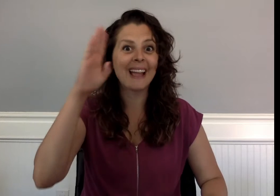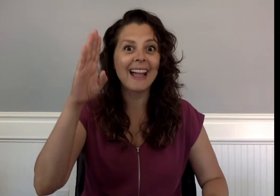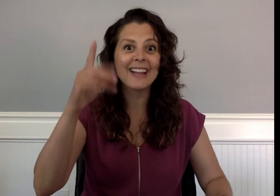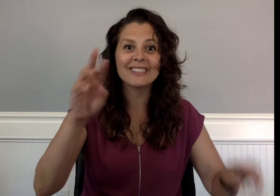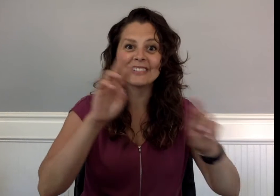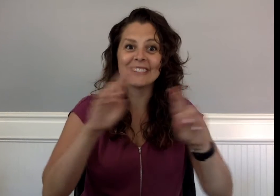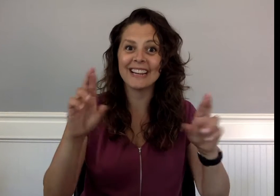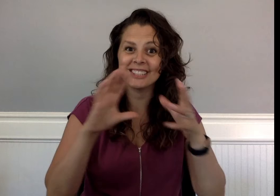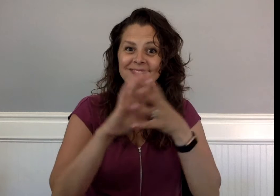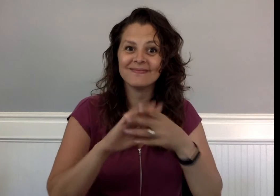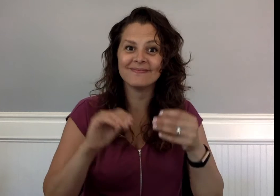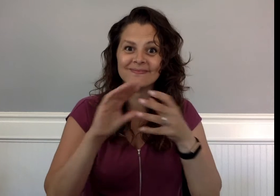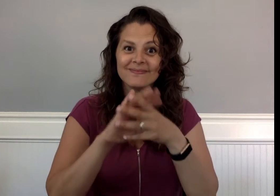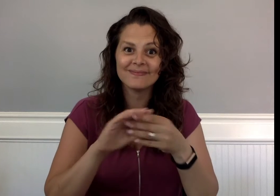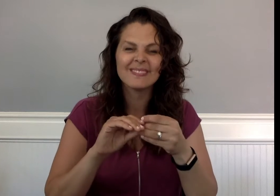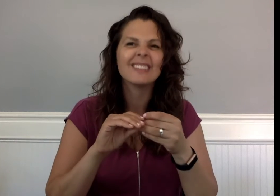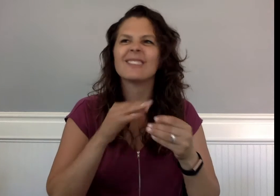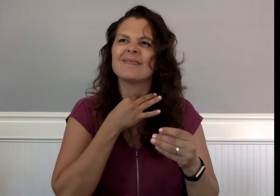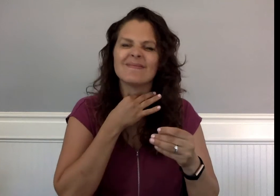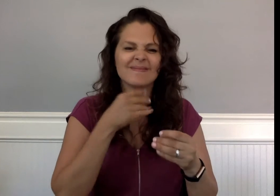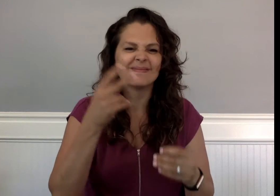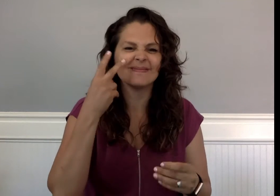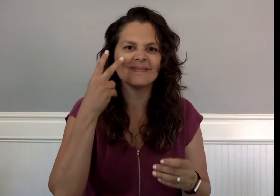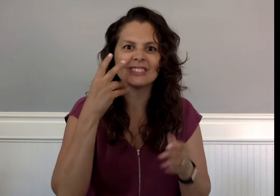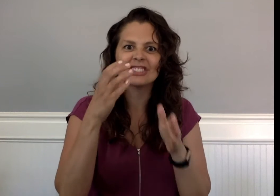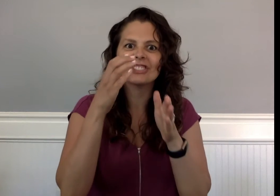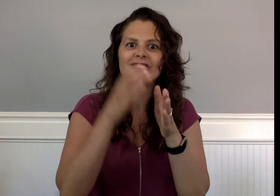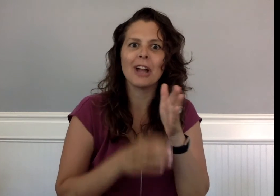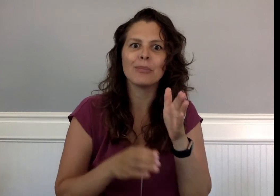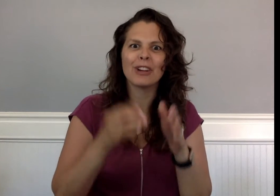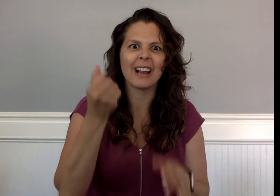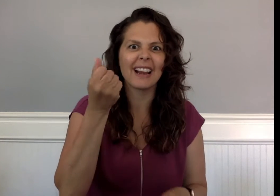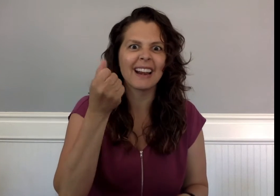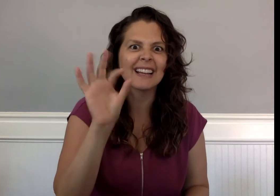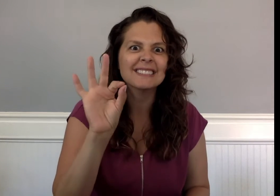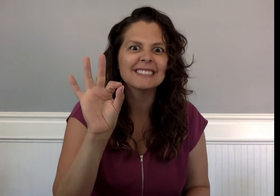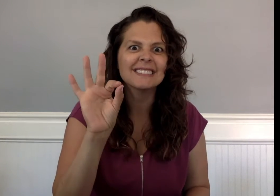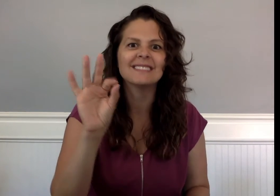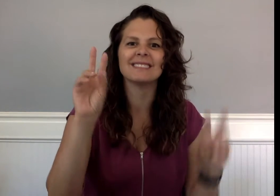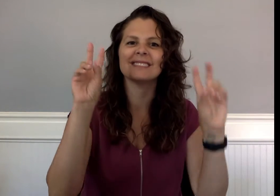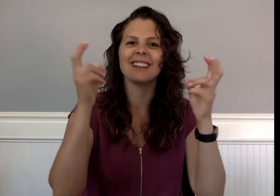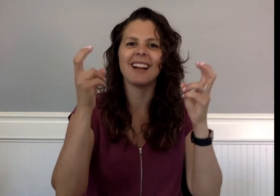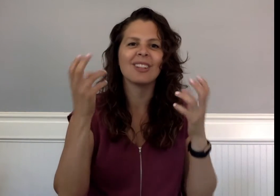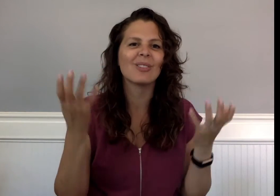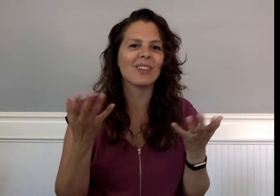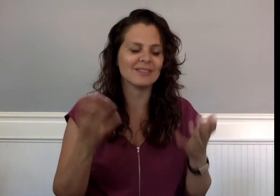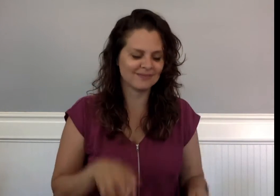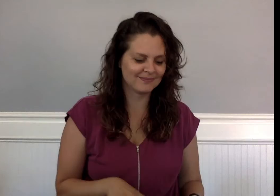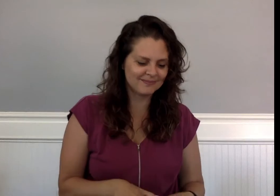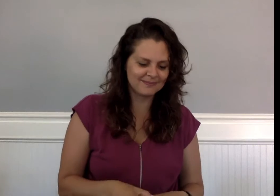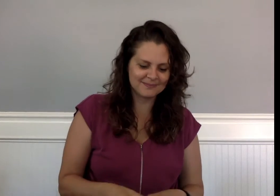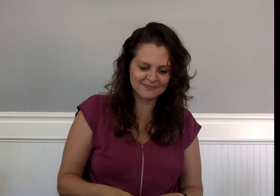Hi! Ready for Chapter 19? Let's look at the chapter title.